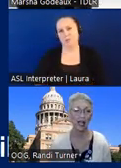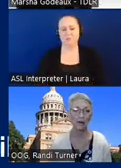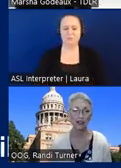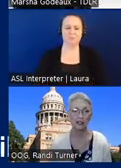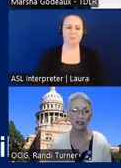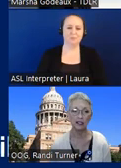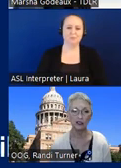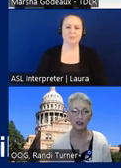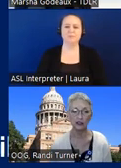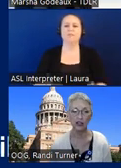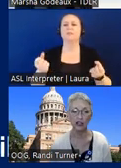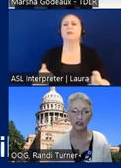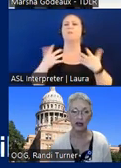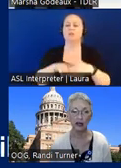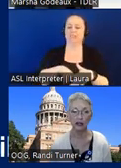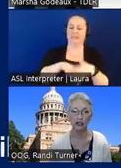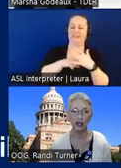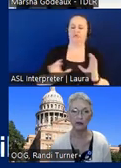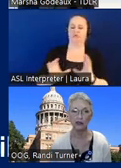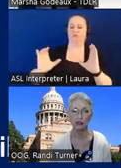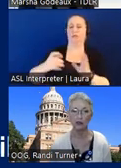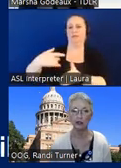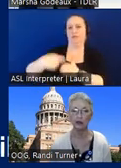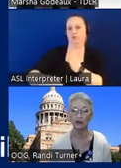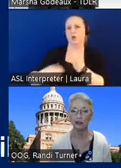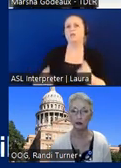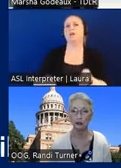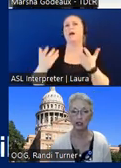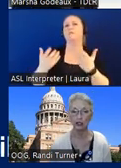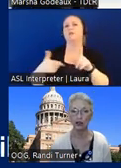how much does the initial certification cost and how much is the renewal fee per year